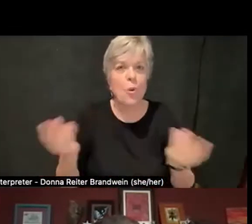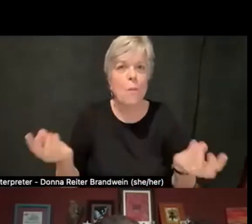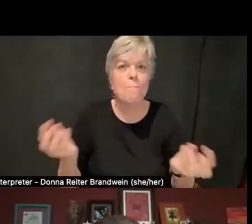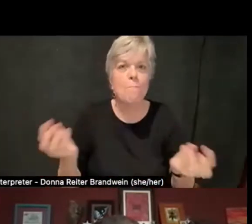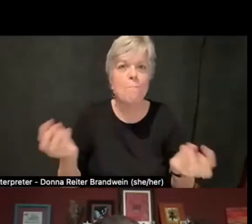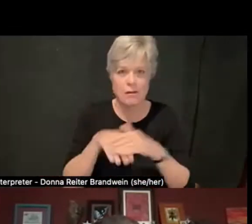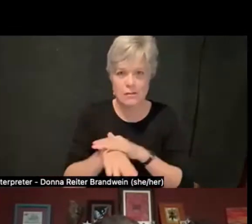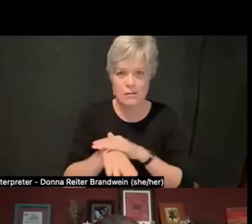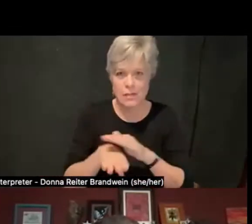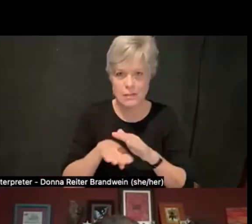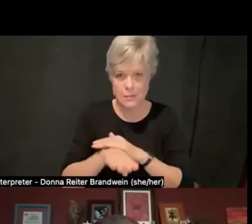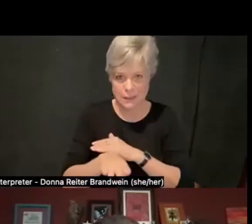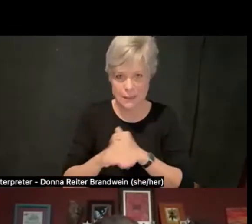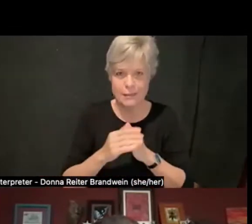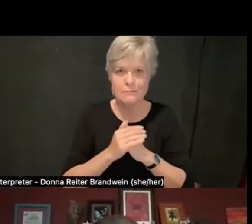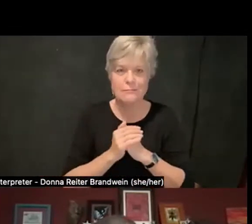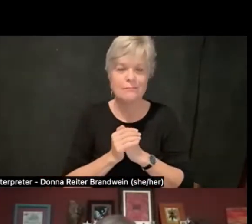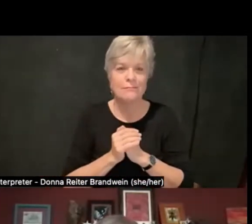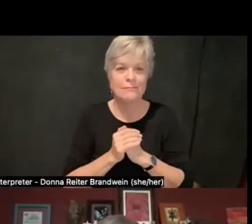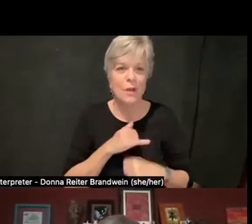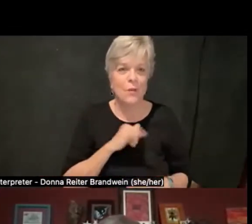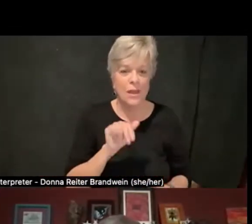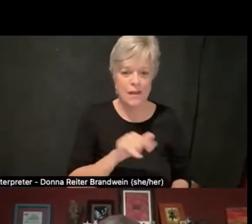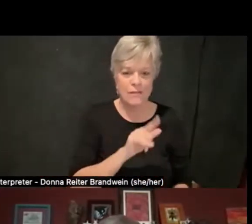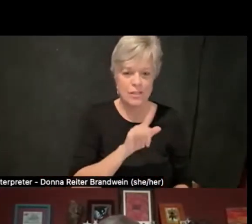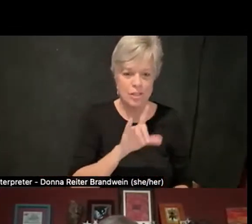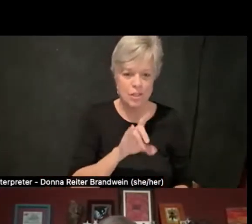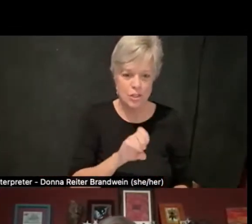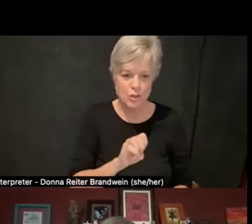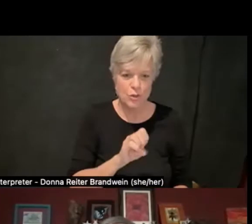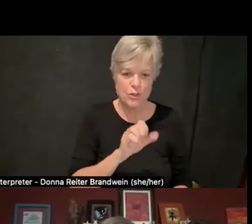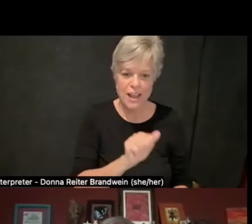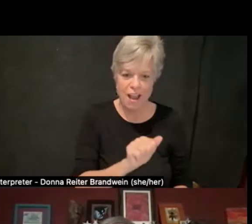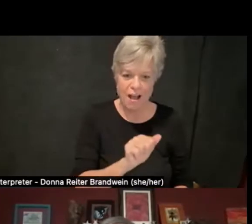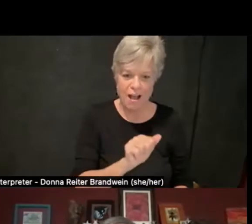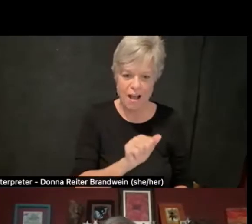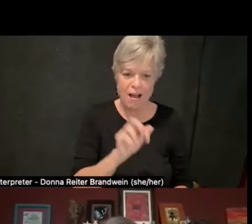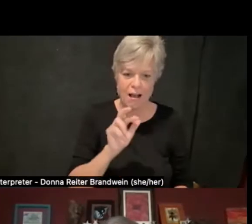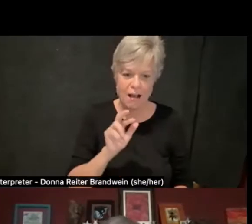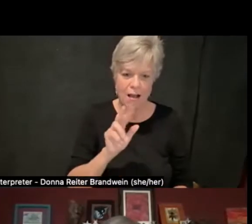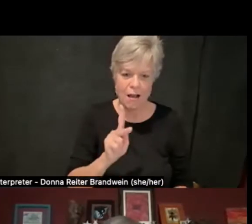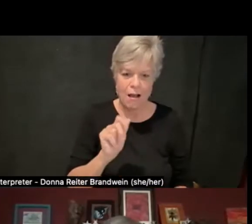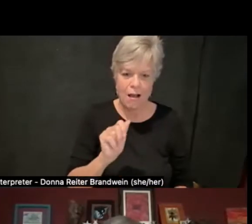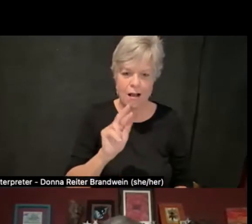So we have Julia Karpicz on the call, who is a researcher in this area,